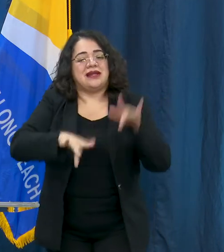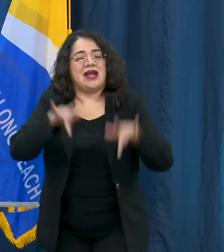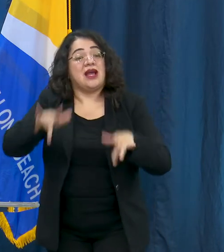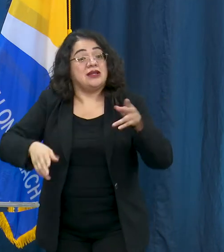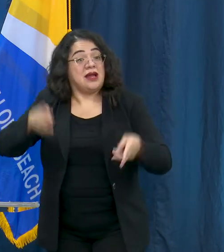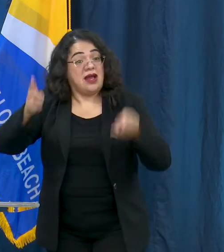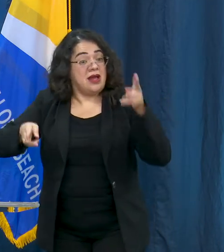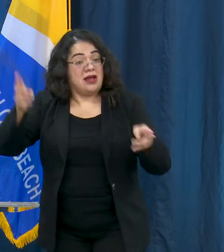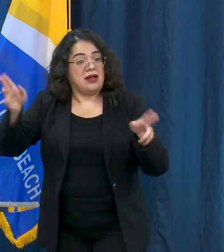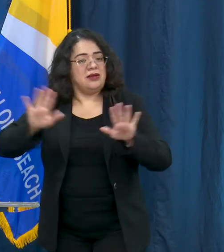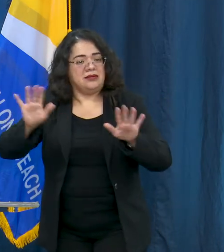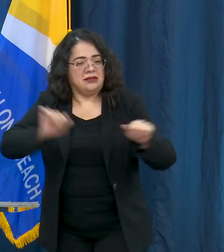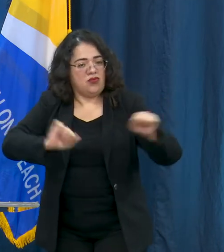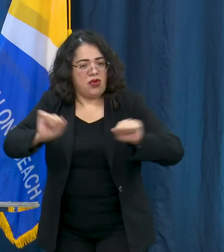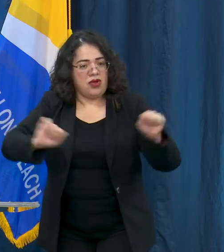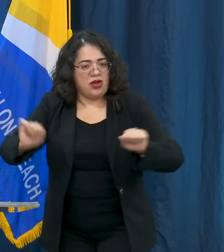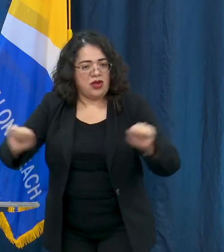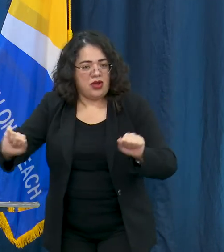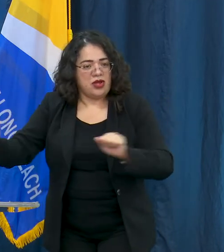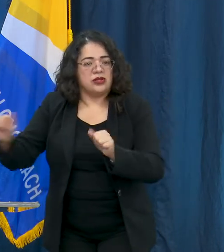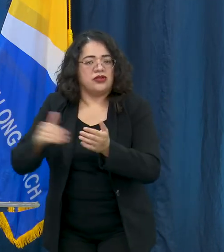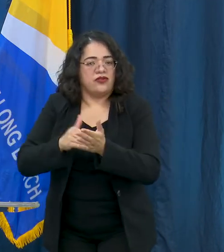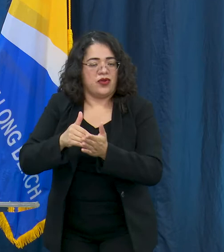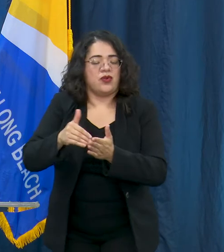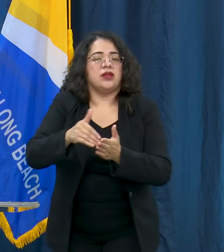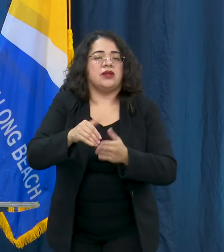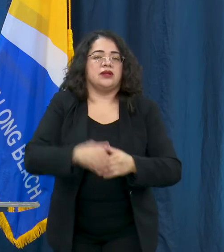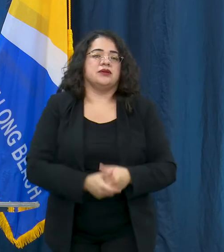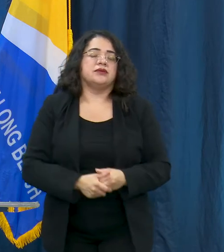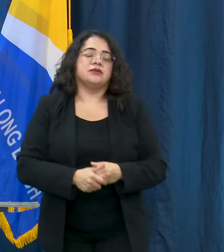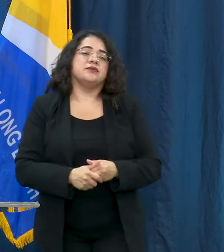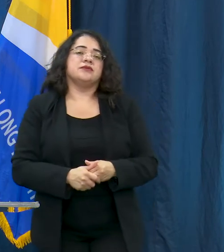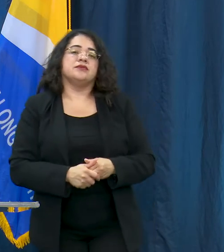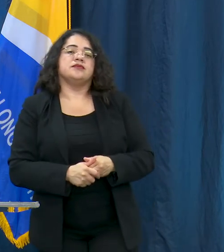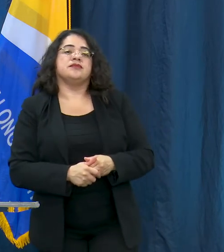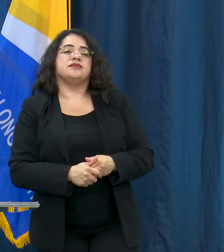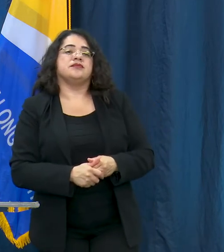So now i want to move on to